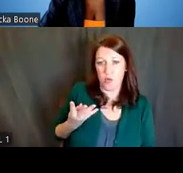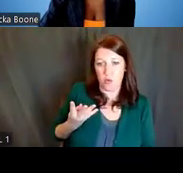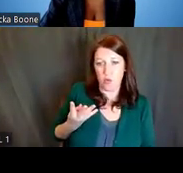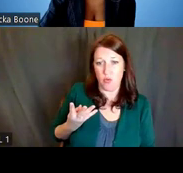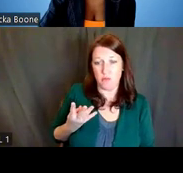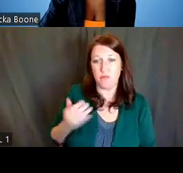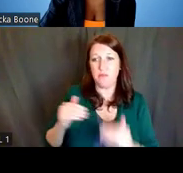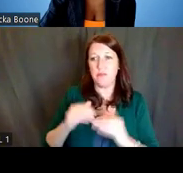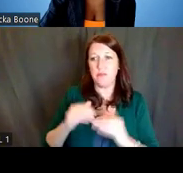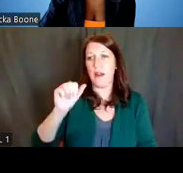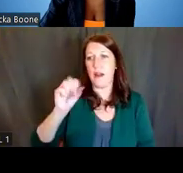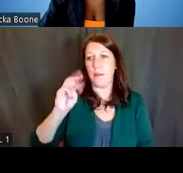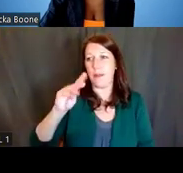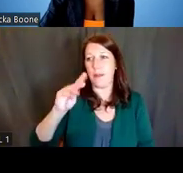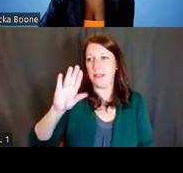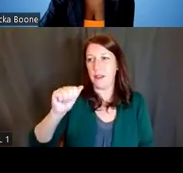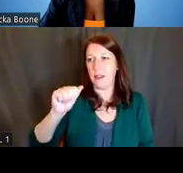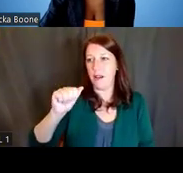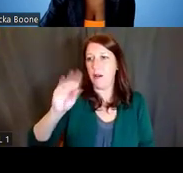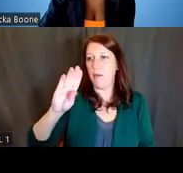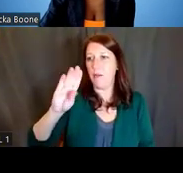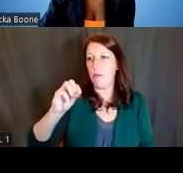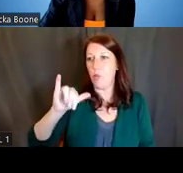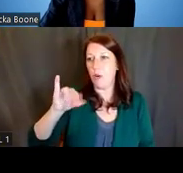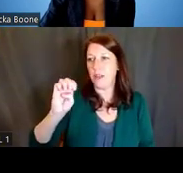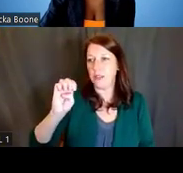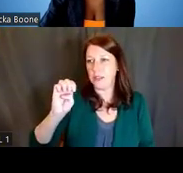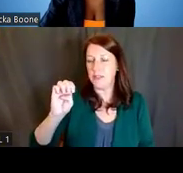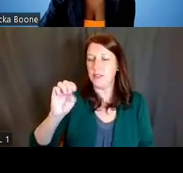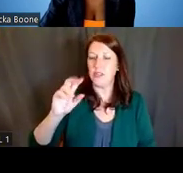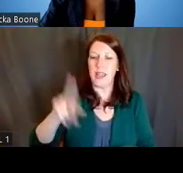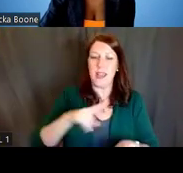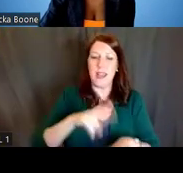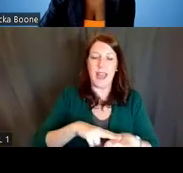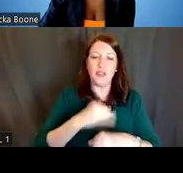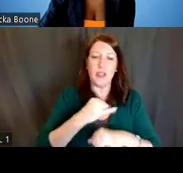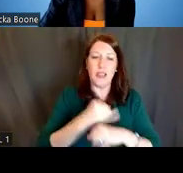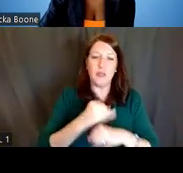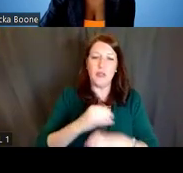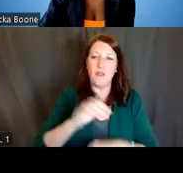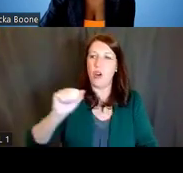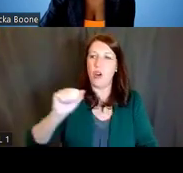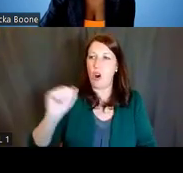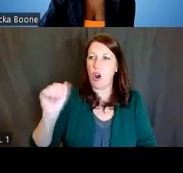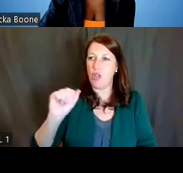program director from the National Institute of Arthritis, Musculoskeletal and Skin Diseases, or NIAM;